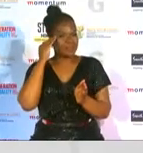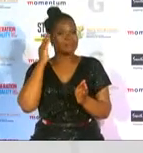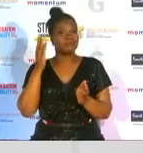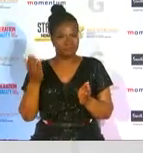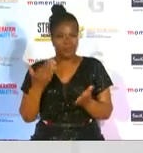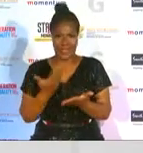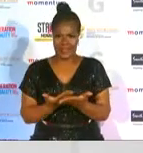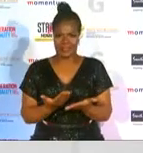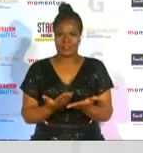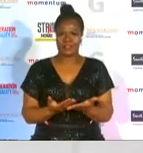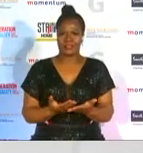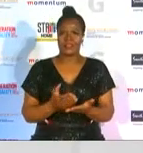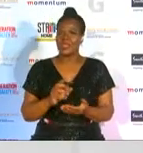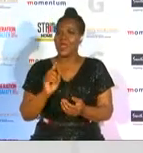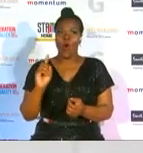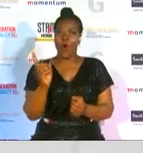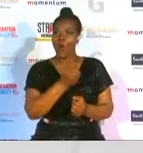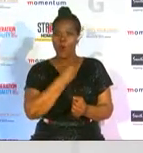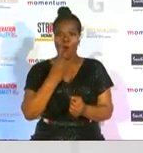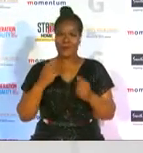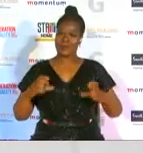and to all of you fearless women here tonight